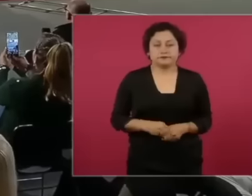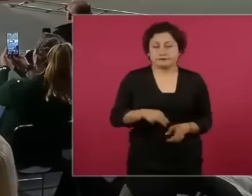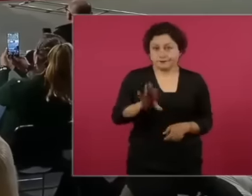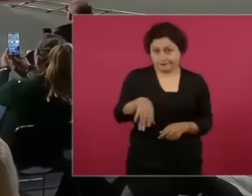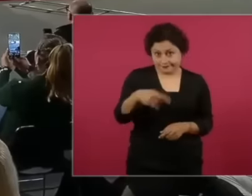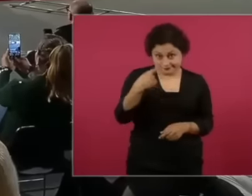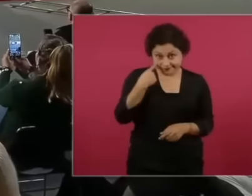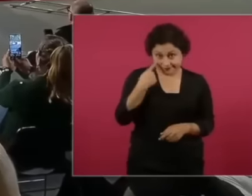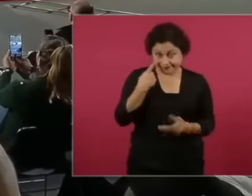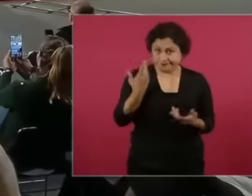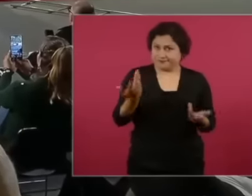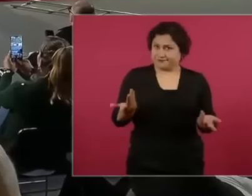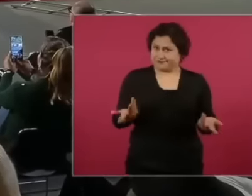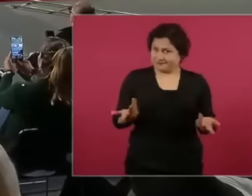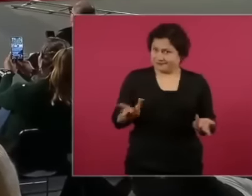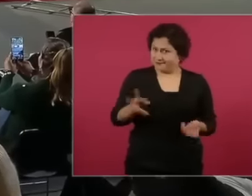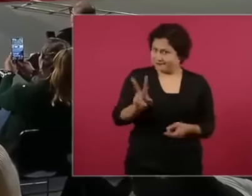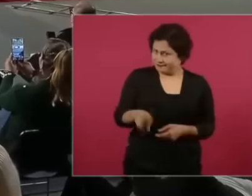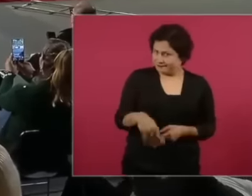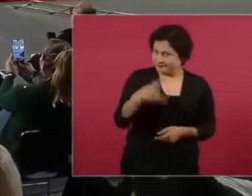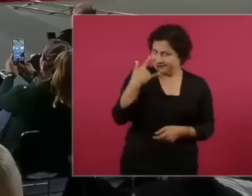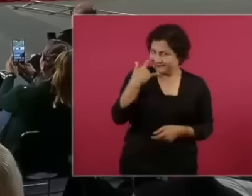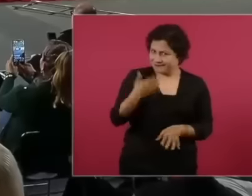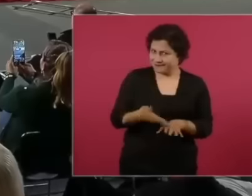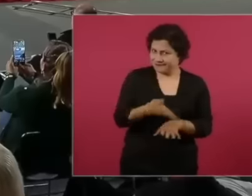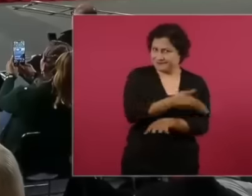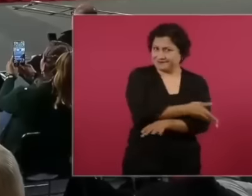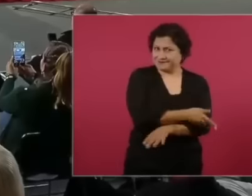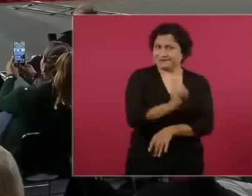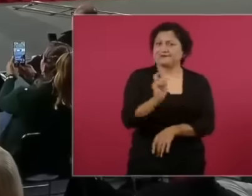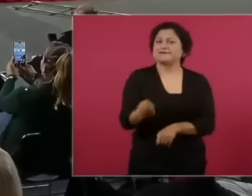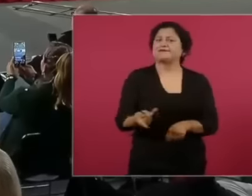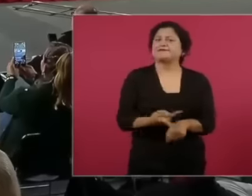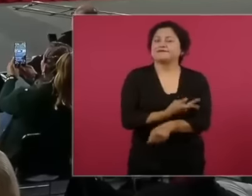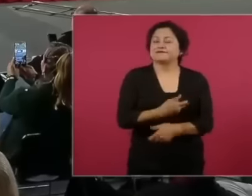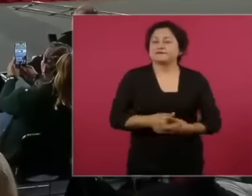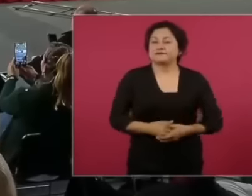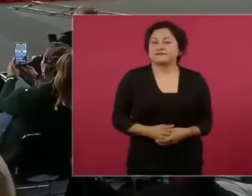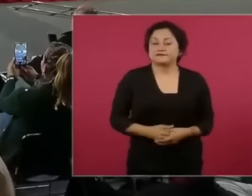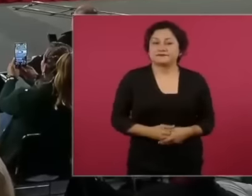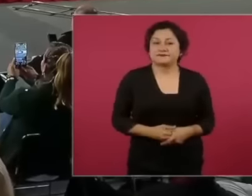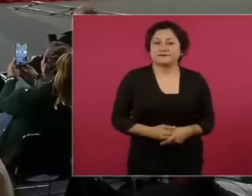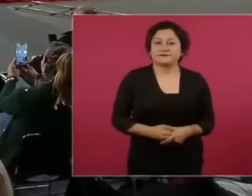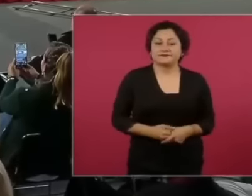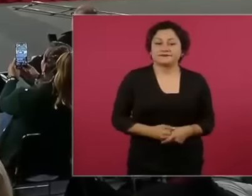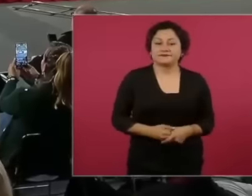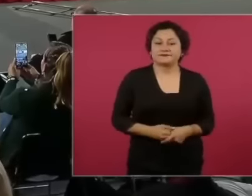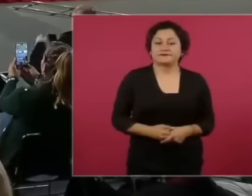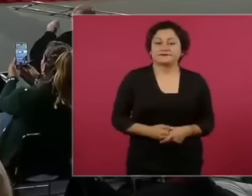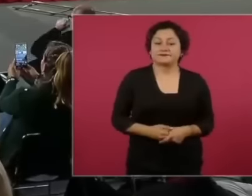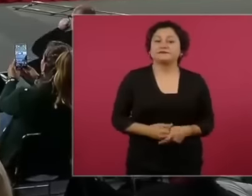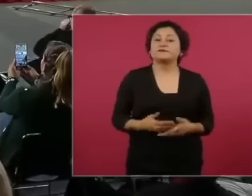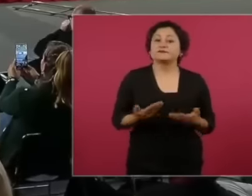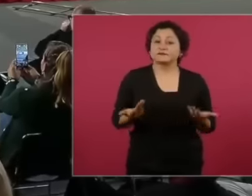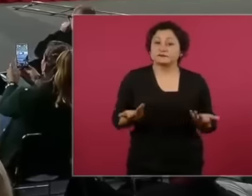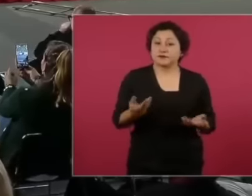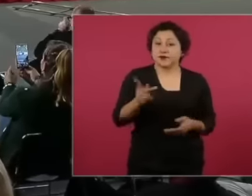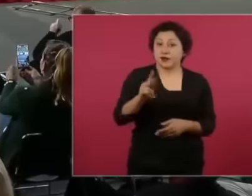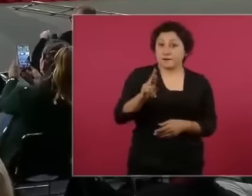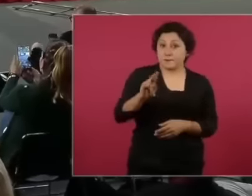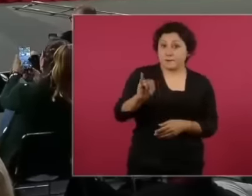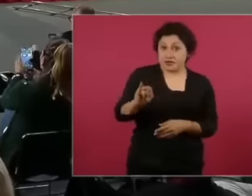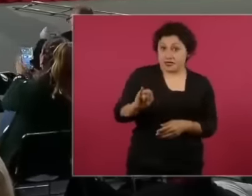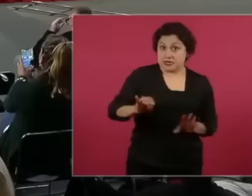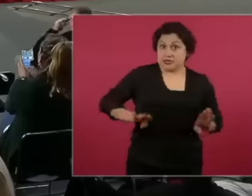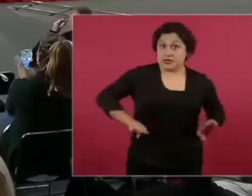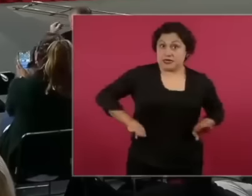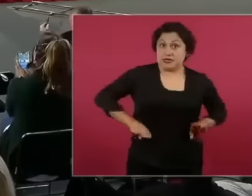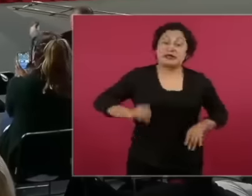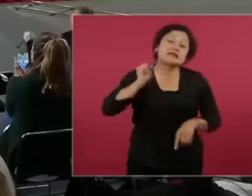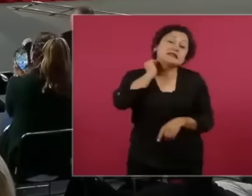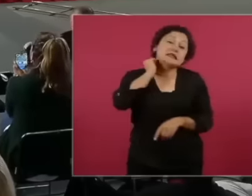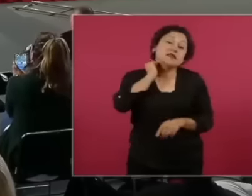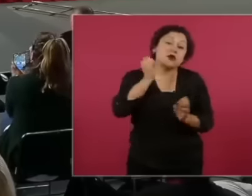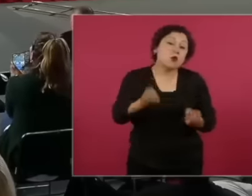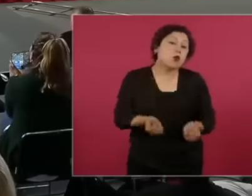phenomenon. How many did the PRI have? Not together